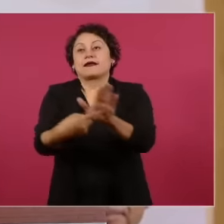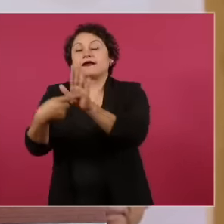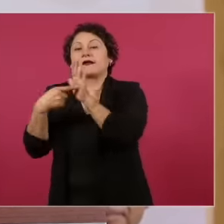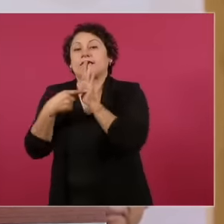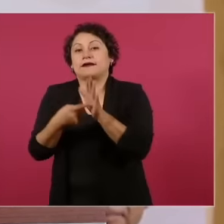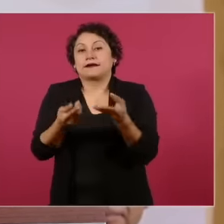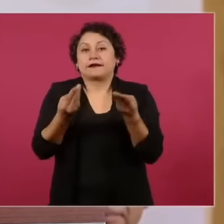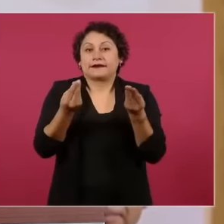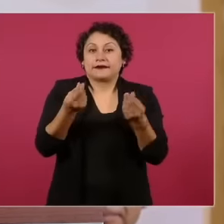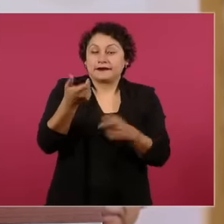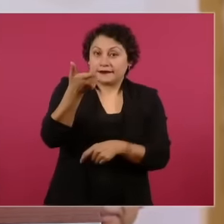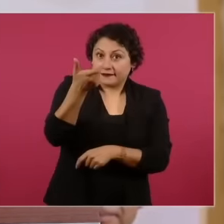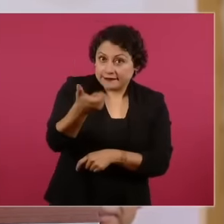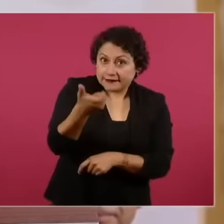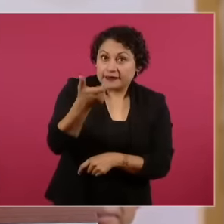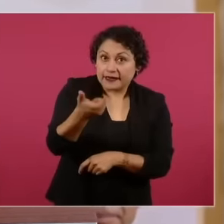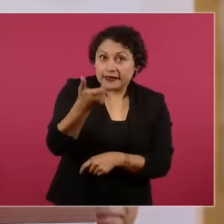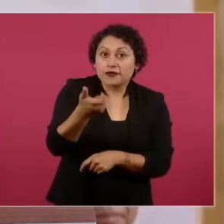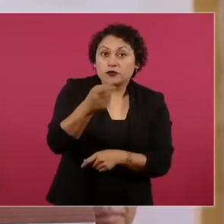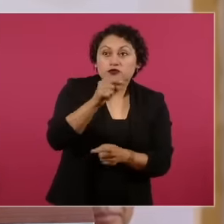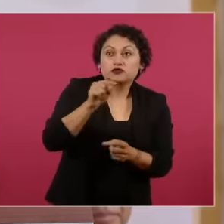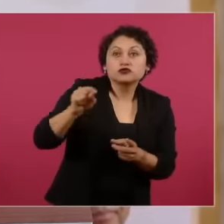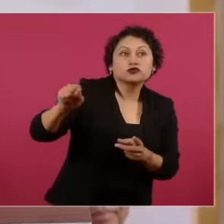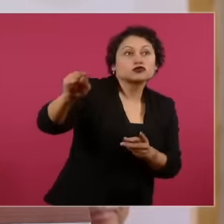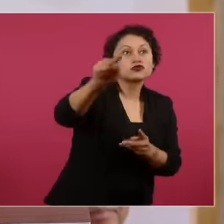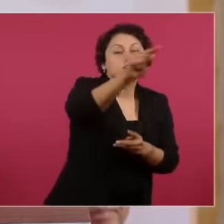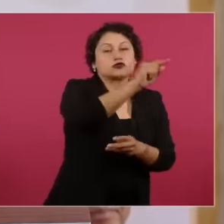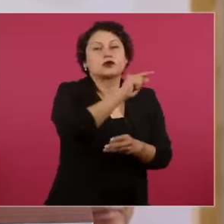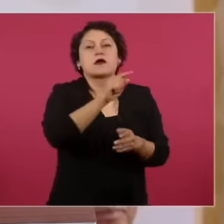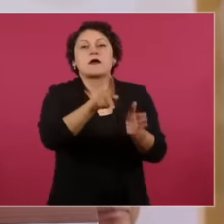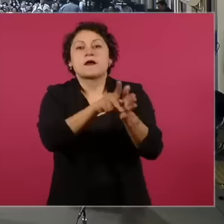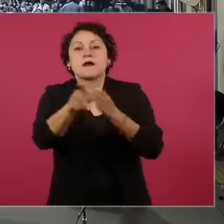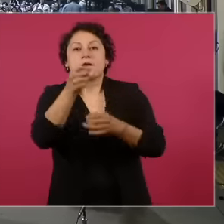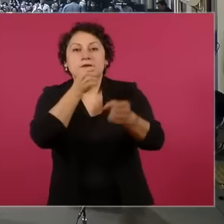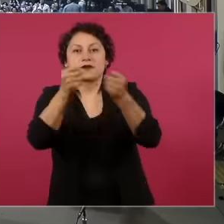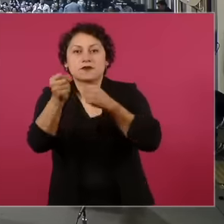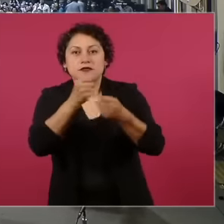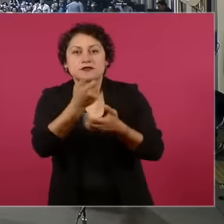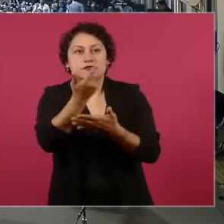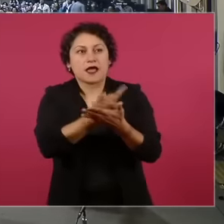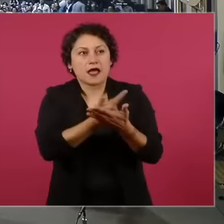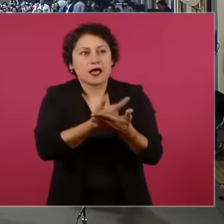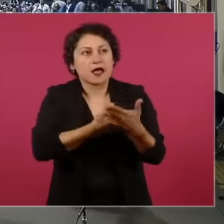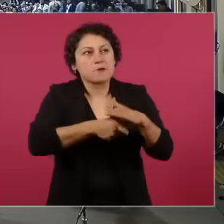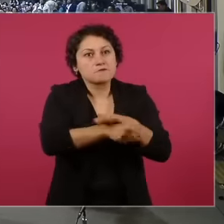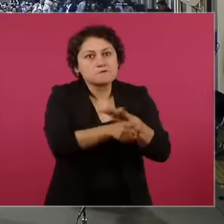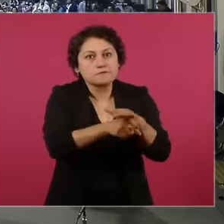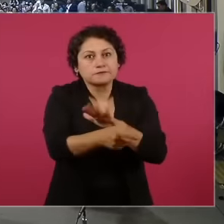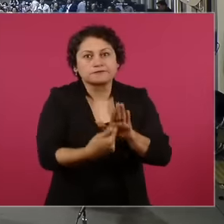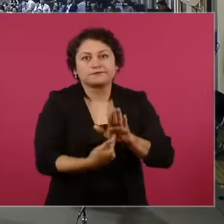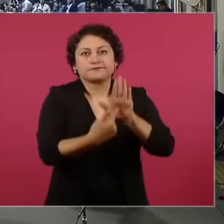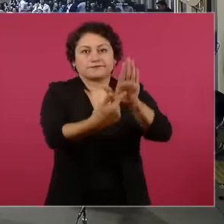characters like Carlos Loret de Mola received or receive, well, I take this opportunity to return